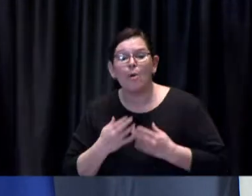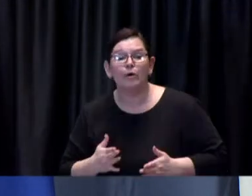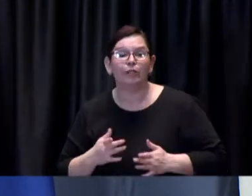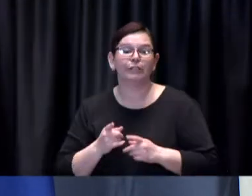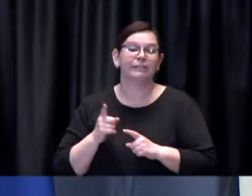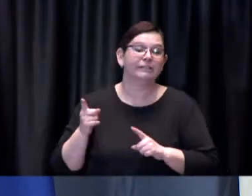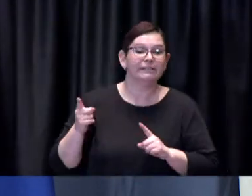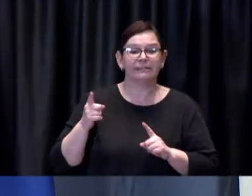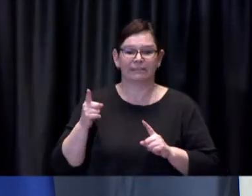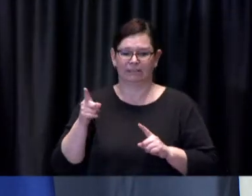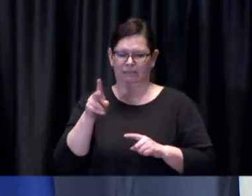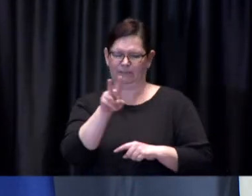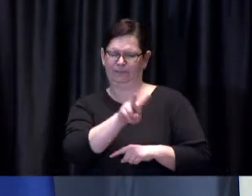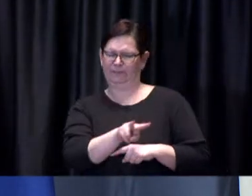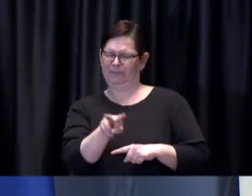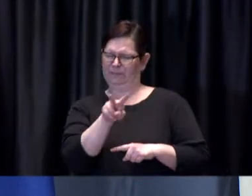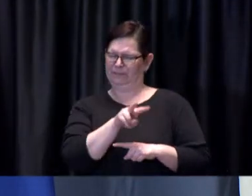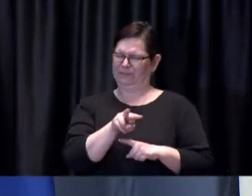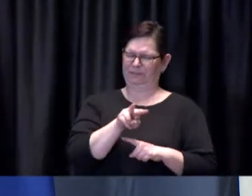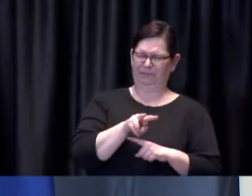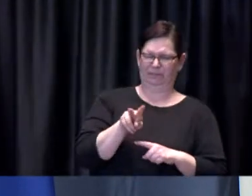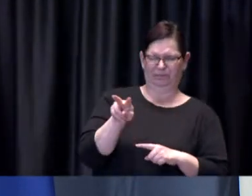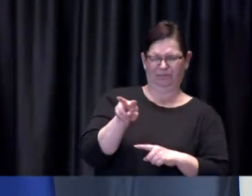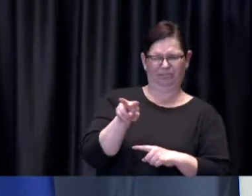are living in the same household together they might at least ask